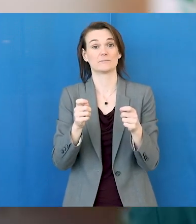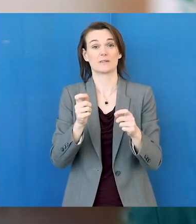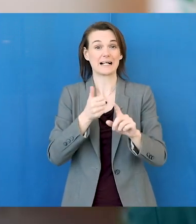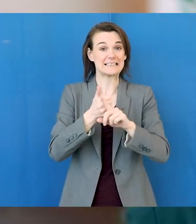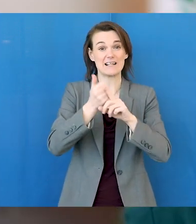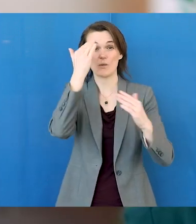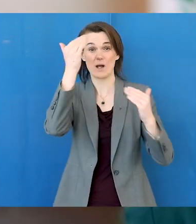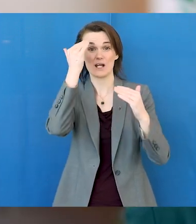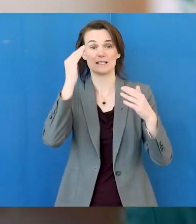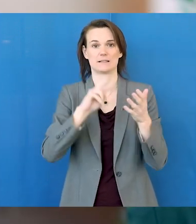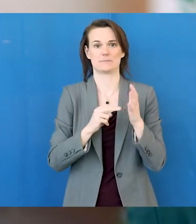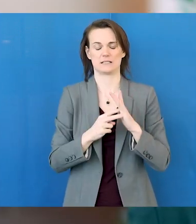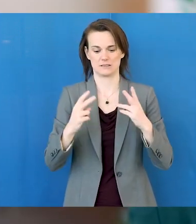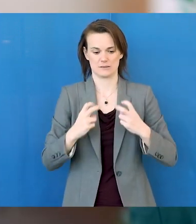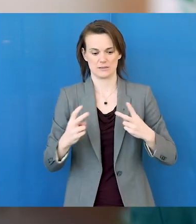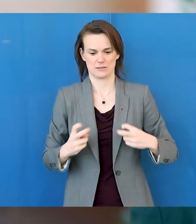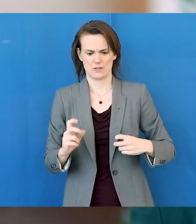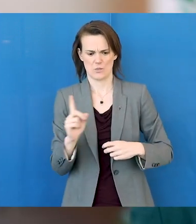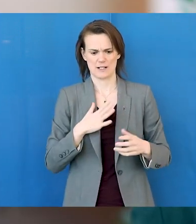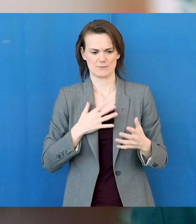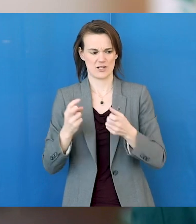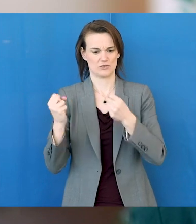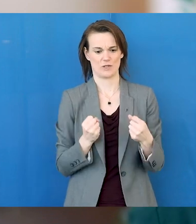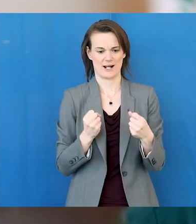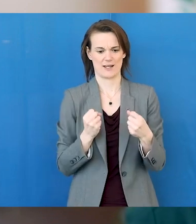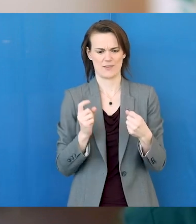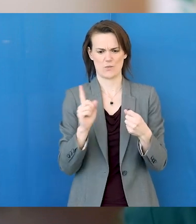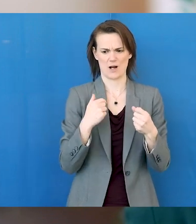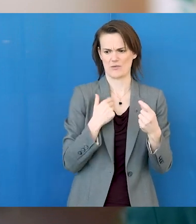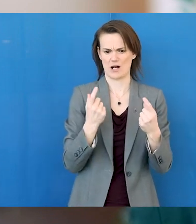Through our work on self-awareness, our students discover their personal strengths and where they